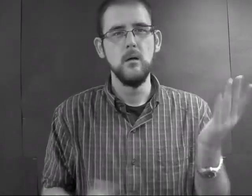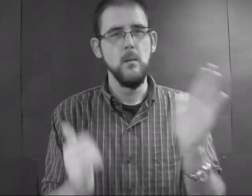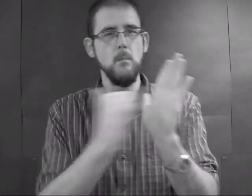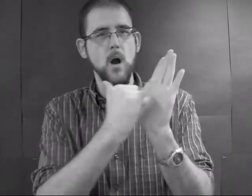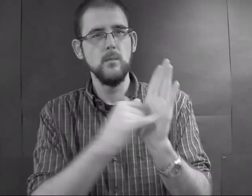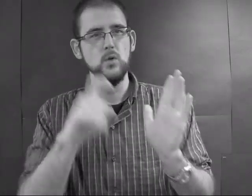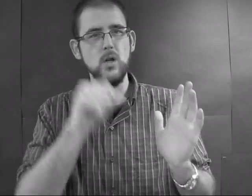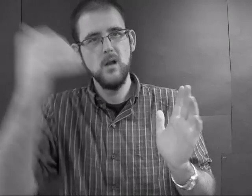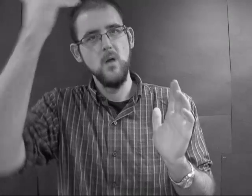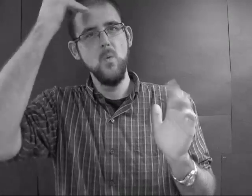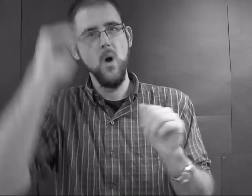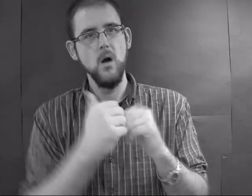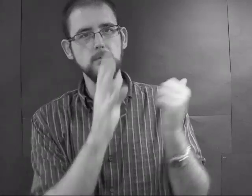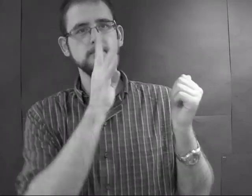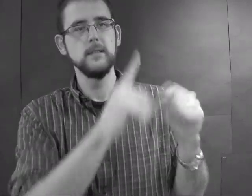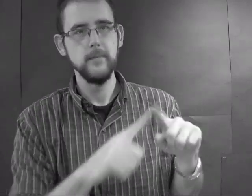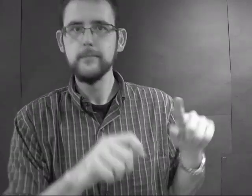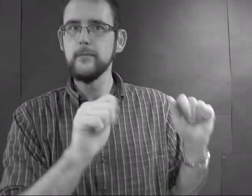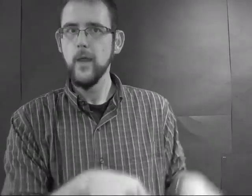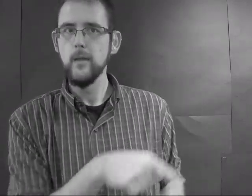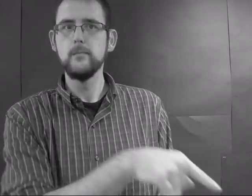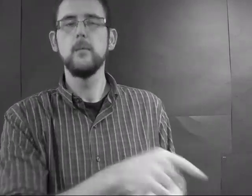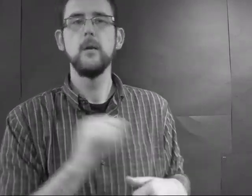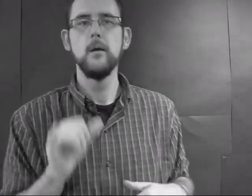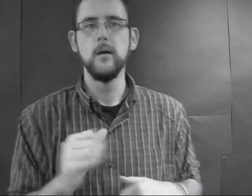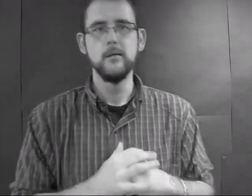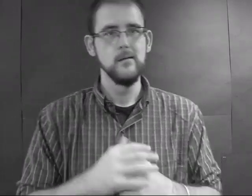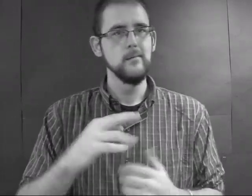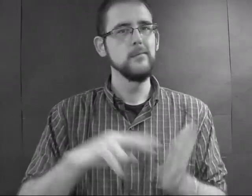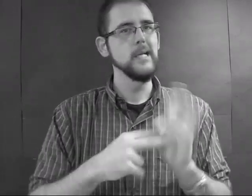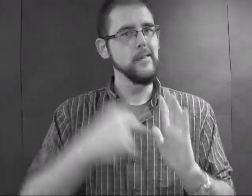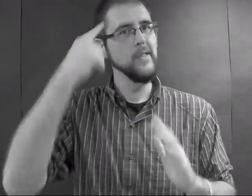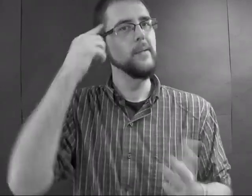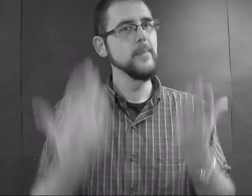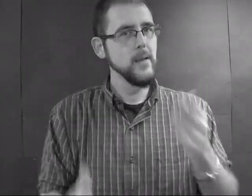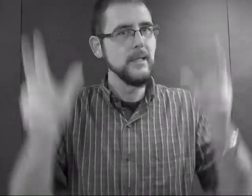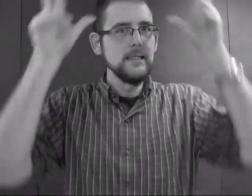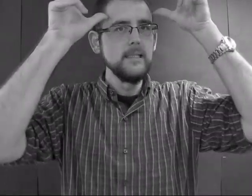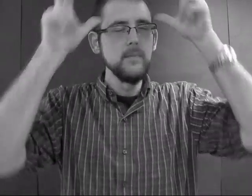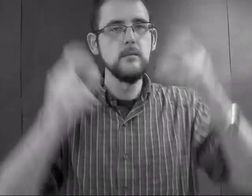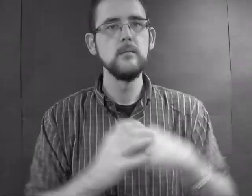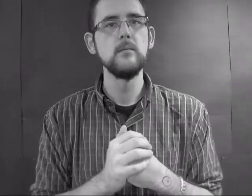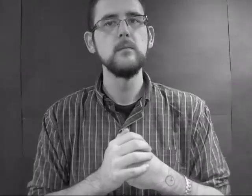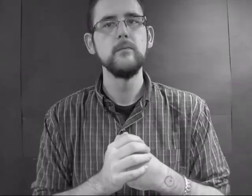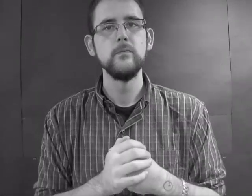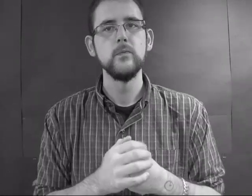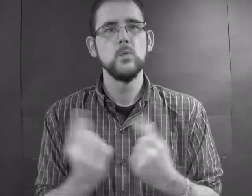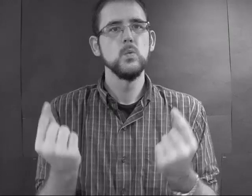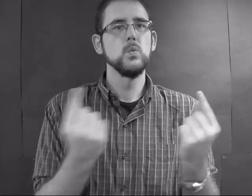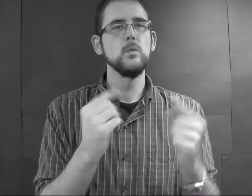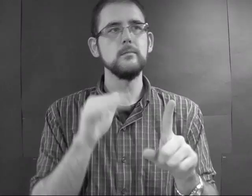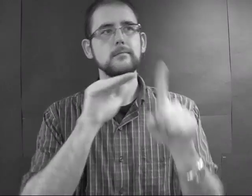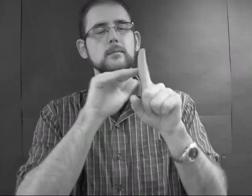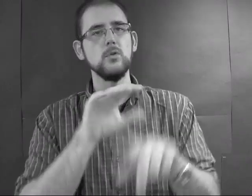she's never learned or known. So the priest asks for the ability to do an